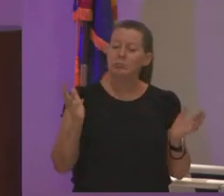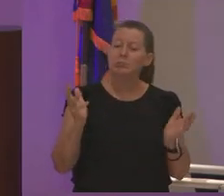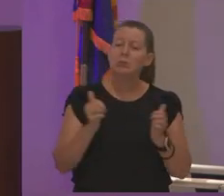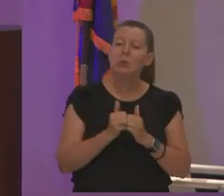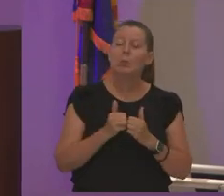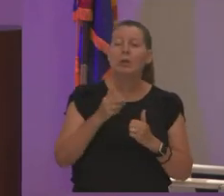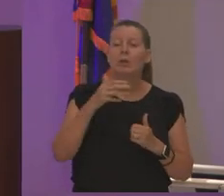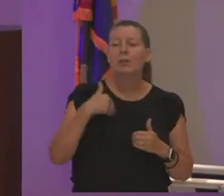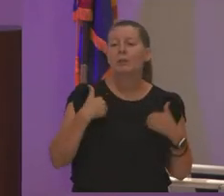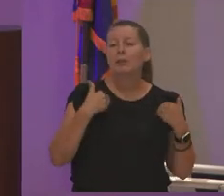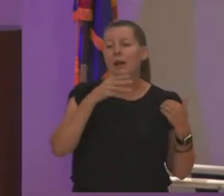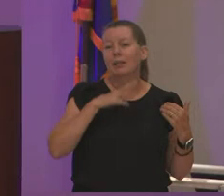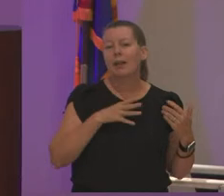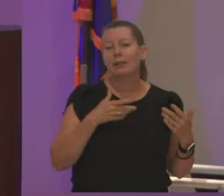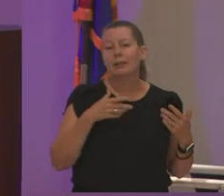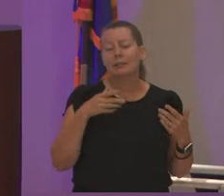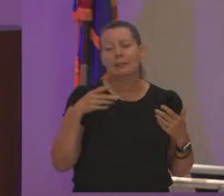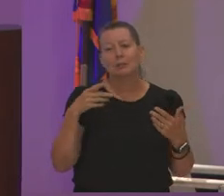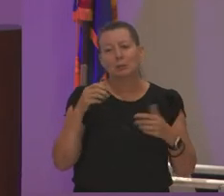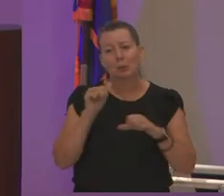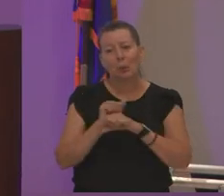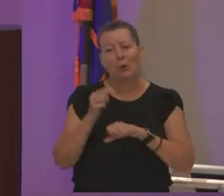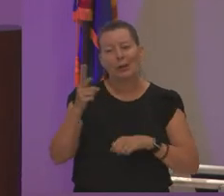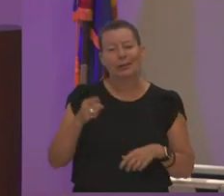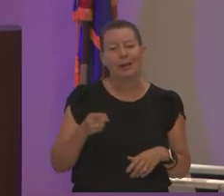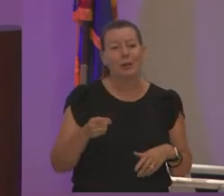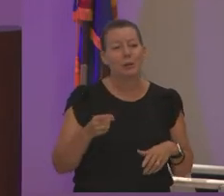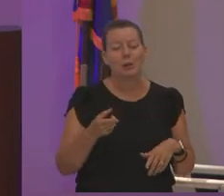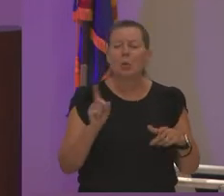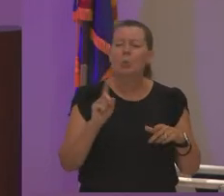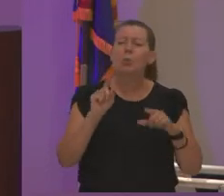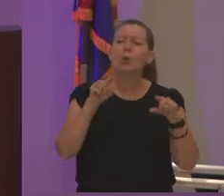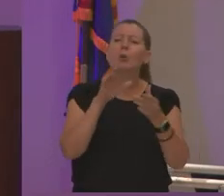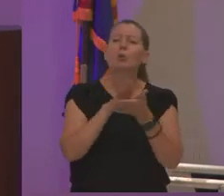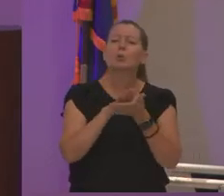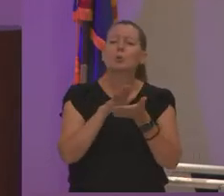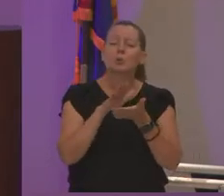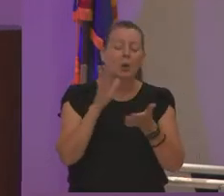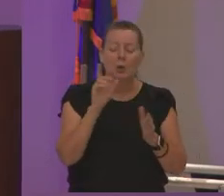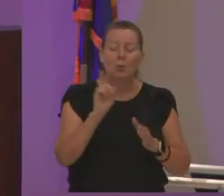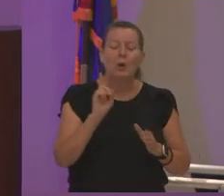well where do you guys go to school because i just assumed they went to college because one one lady